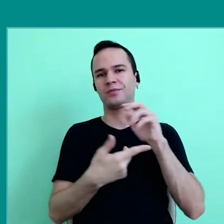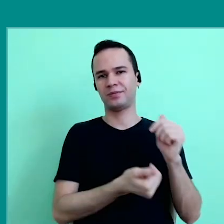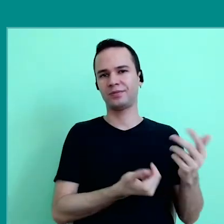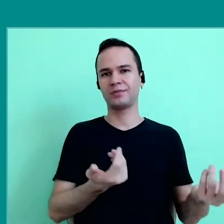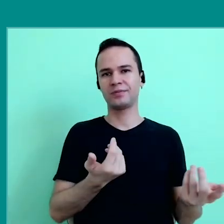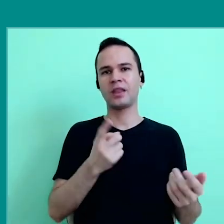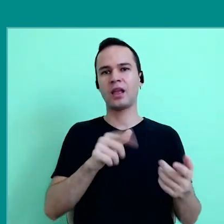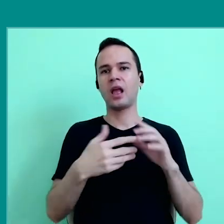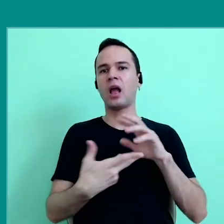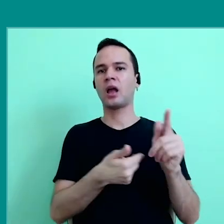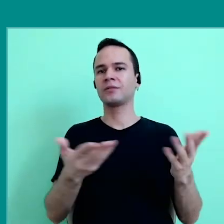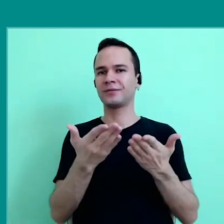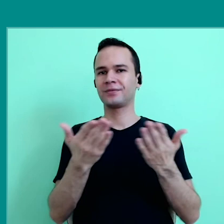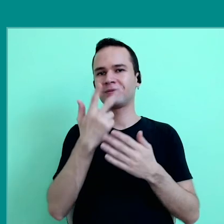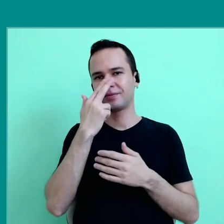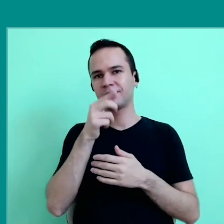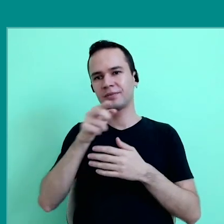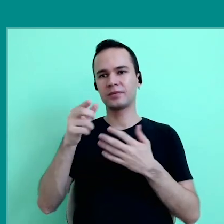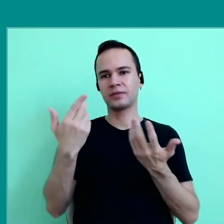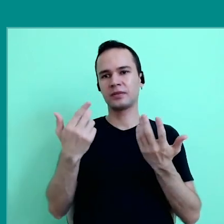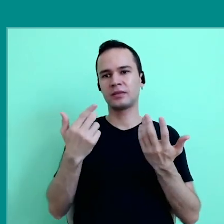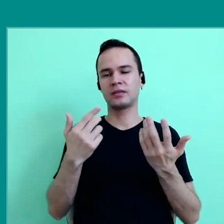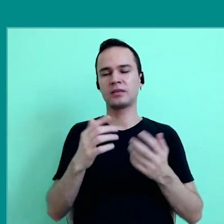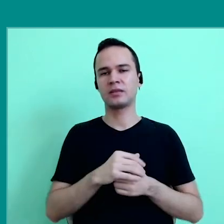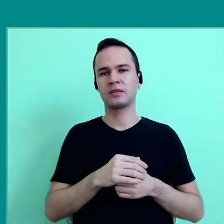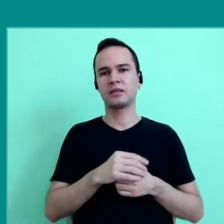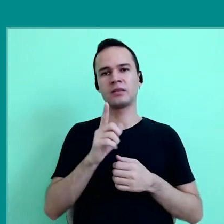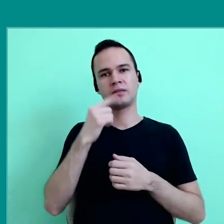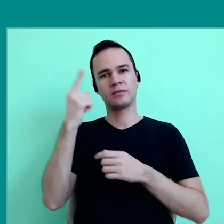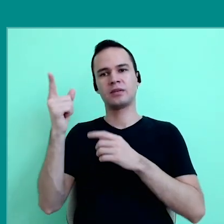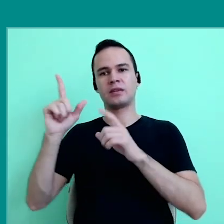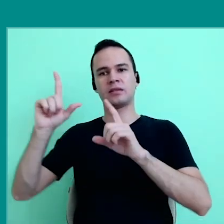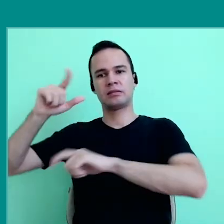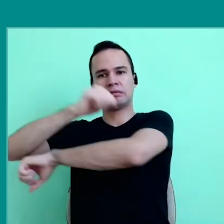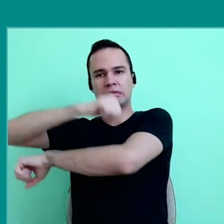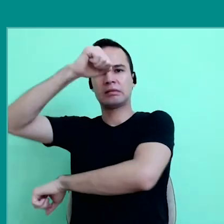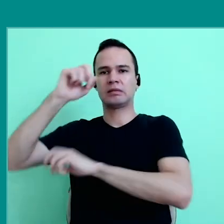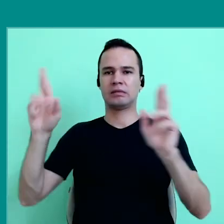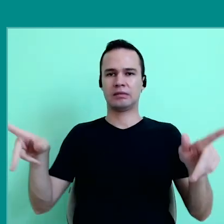although the world in this case looks very fragmented, what emerge on the screens.